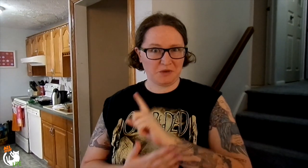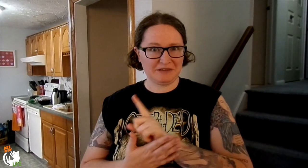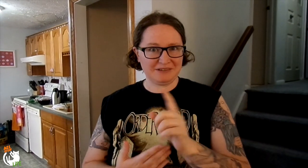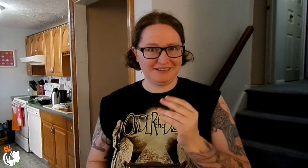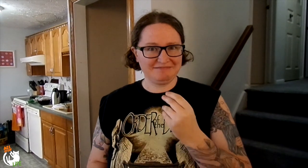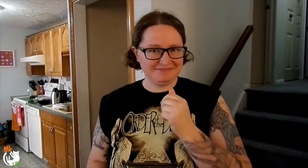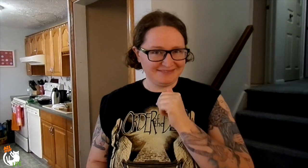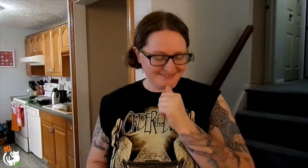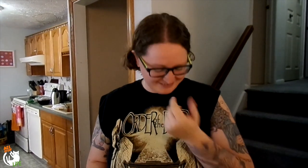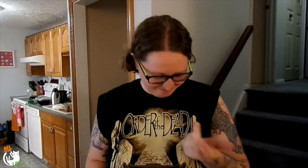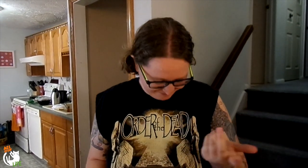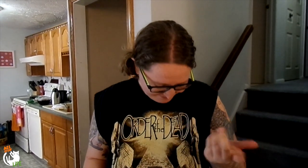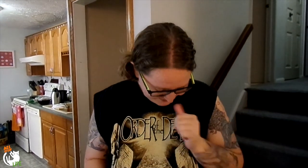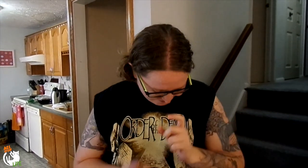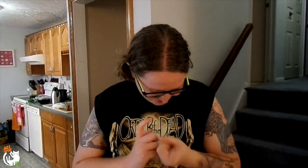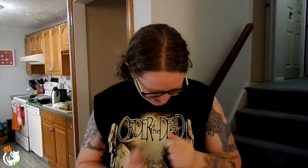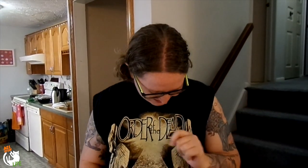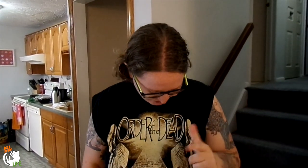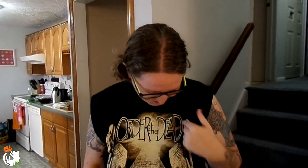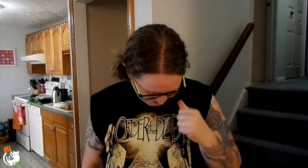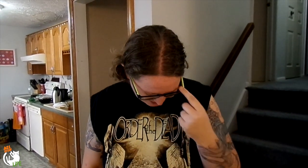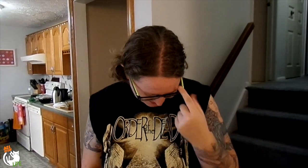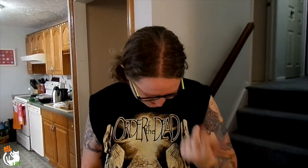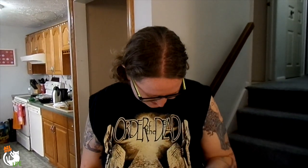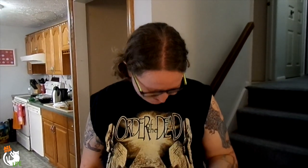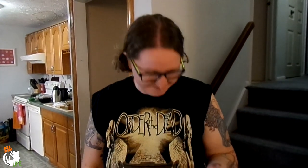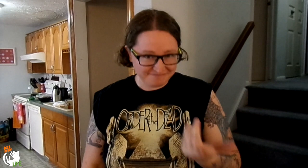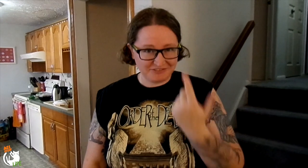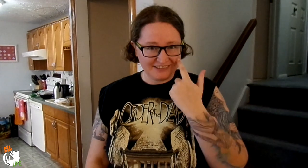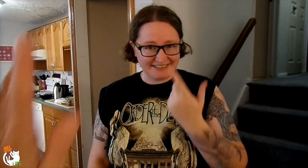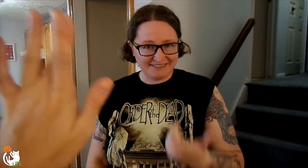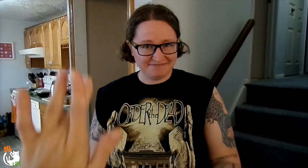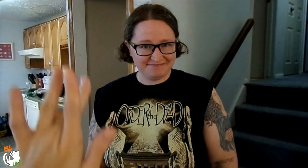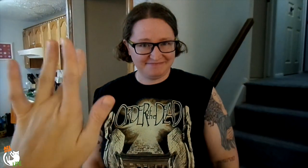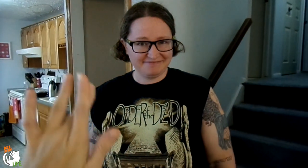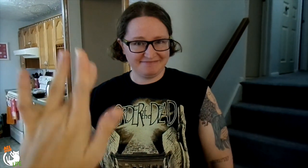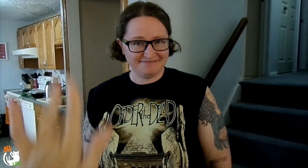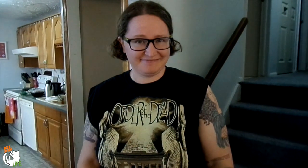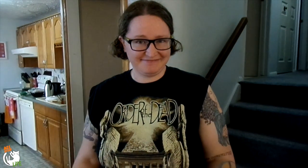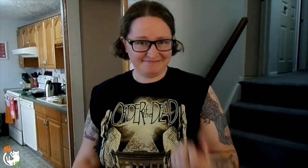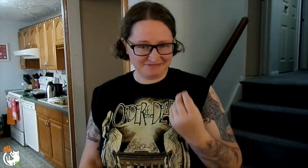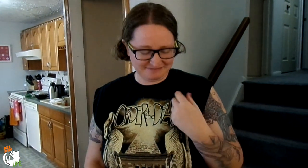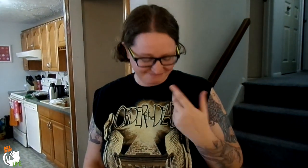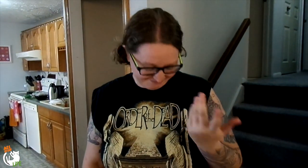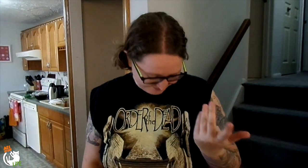Tomorrow will be a week and really hasn't changed much, at least I don't think. [JI] Poor thing!